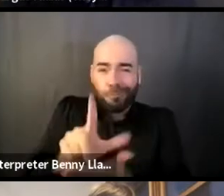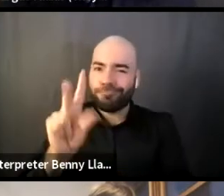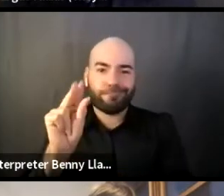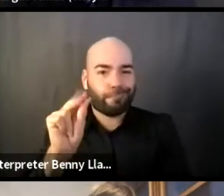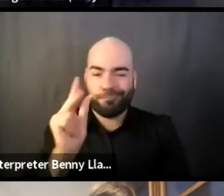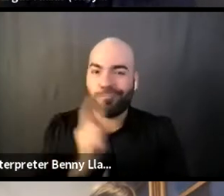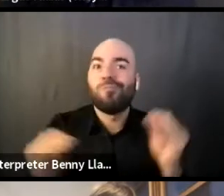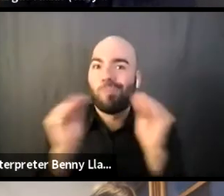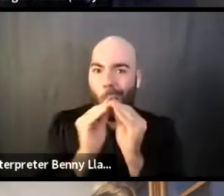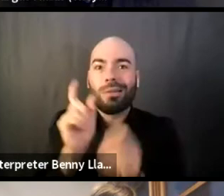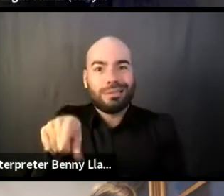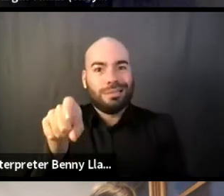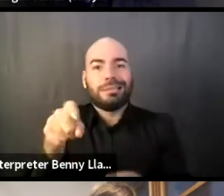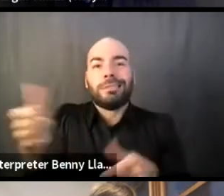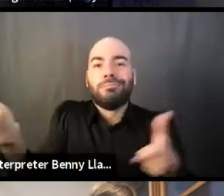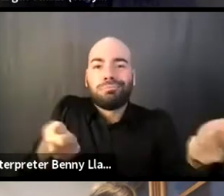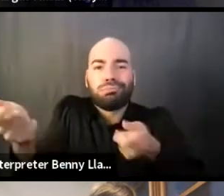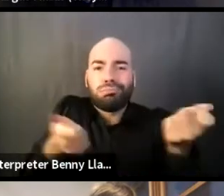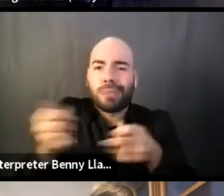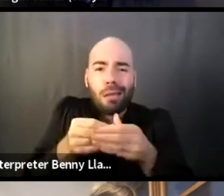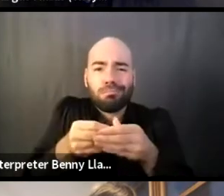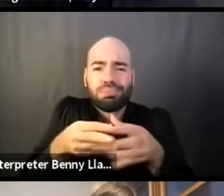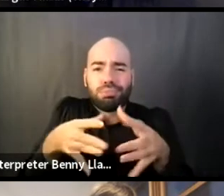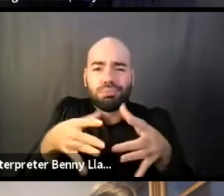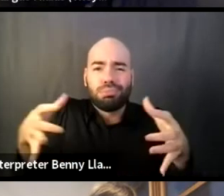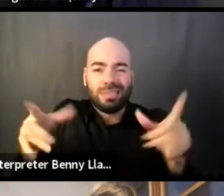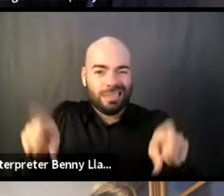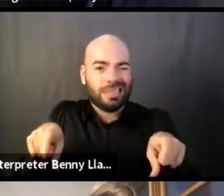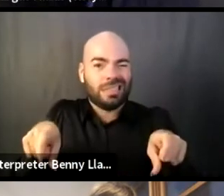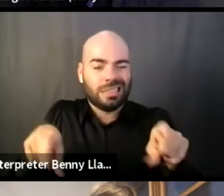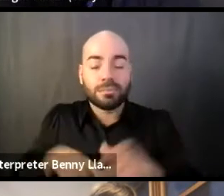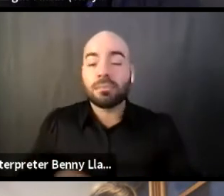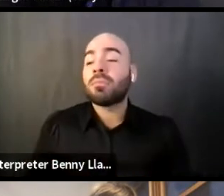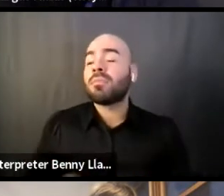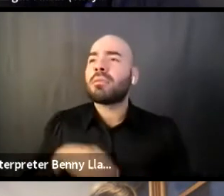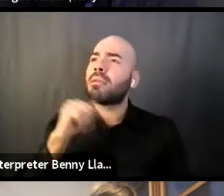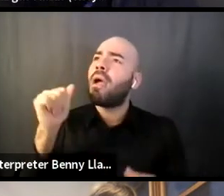And it wasn't until January of 2020